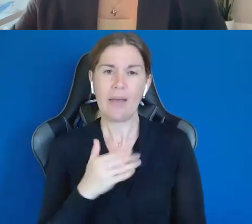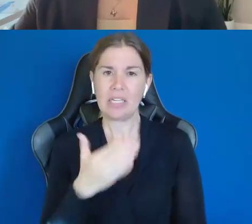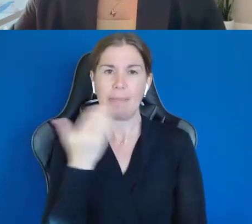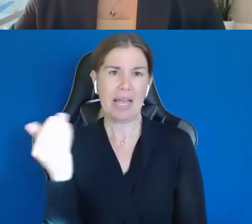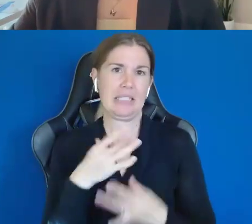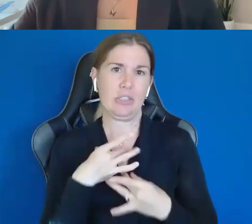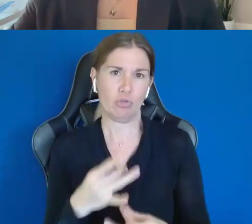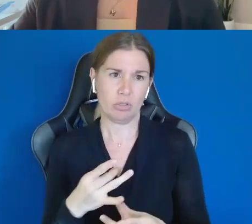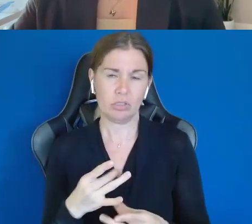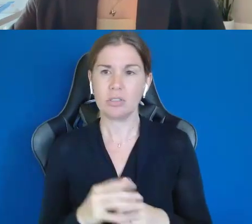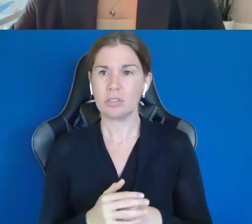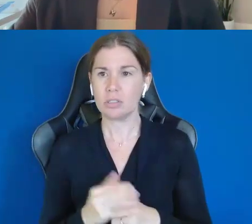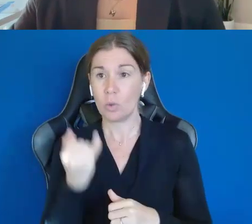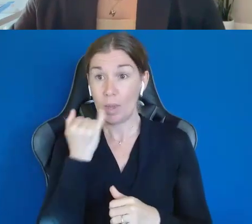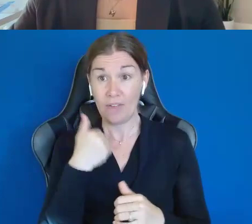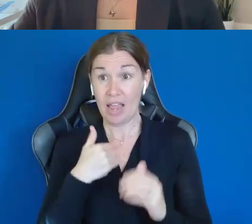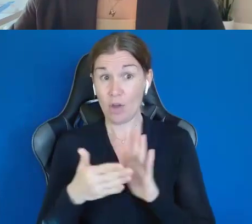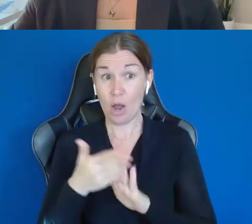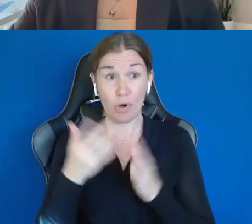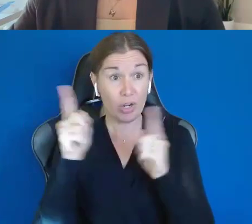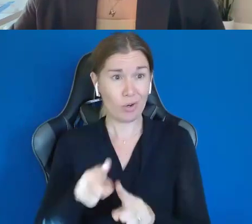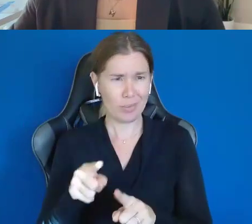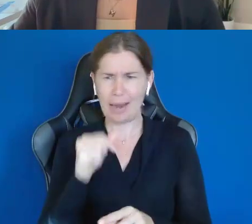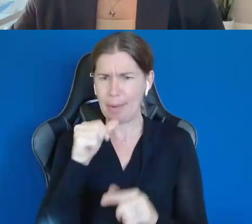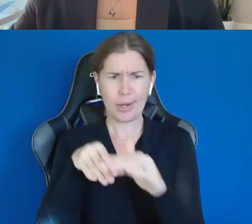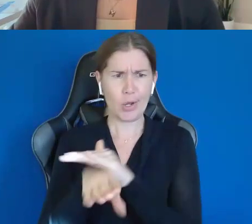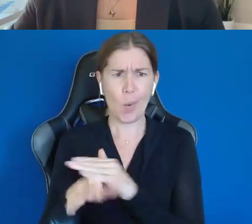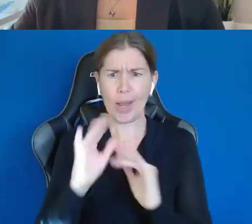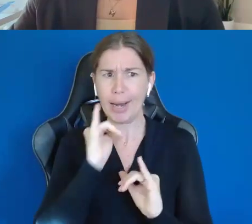I have an operating agreement, I'm not going to go in and mismanage his funds or mismanage